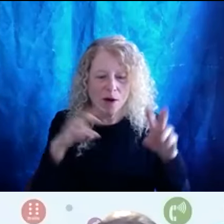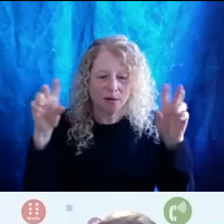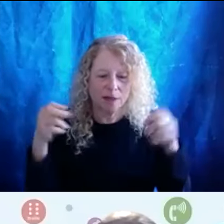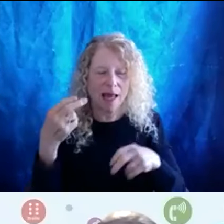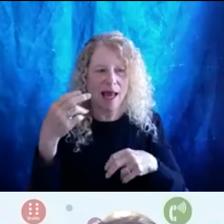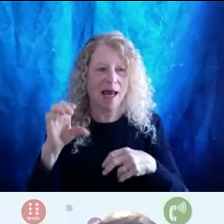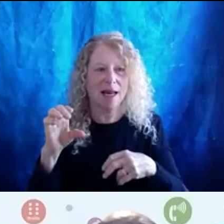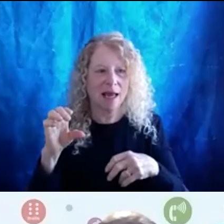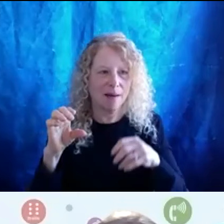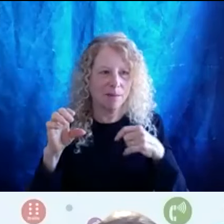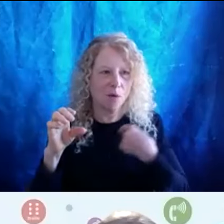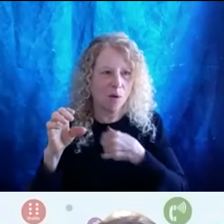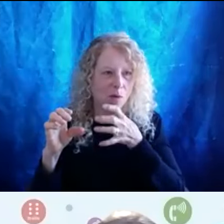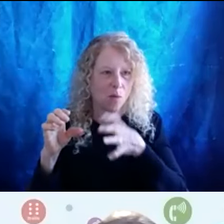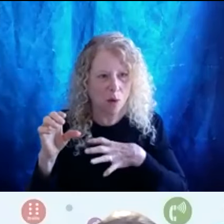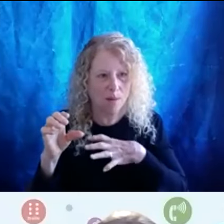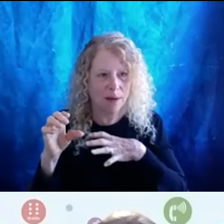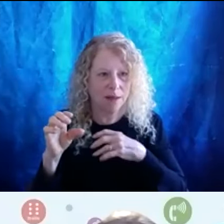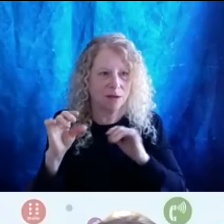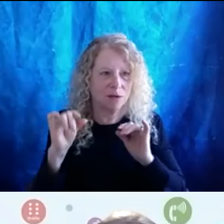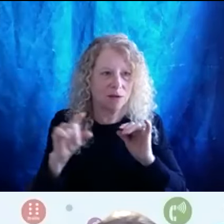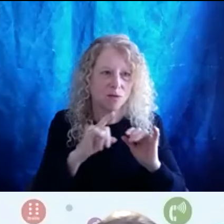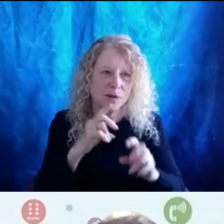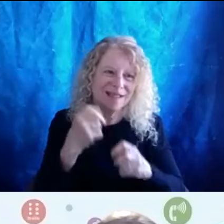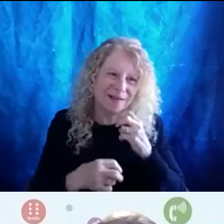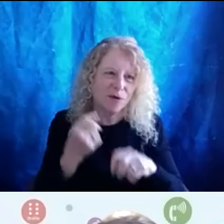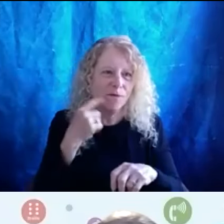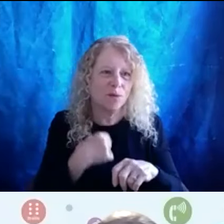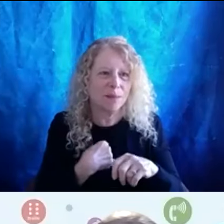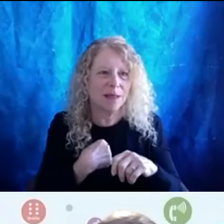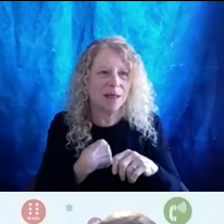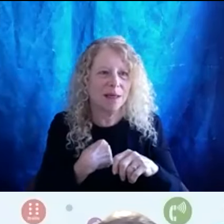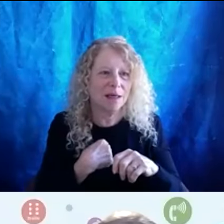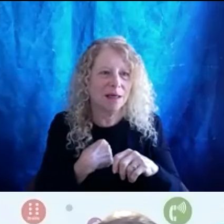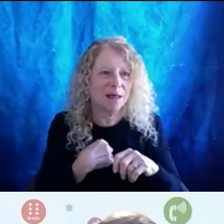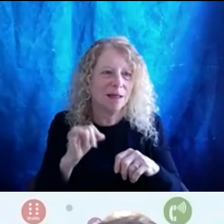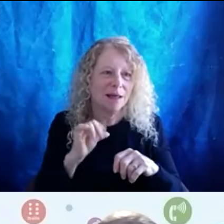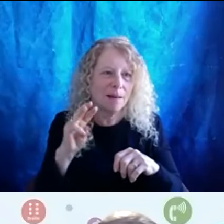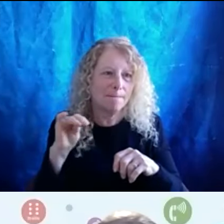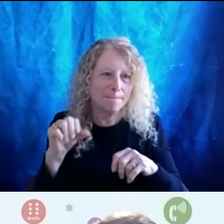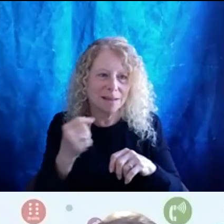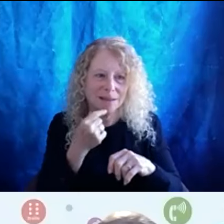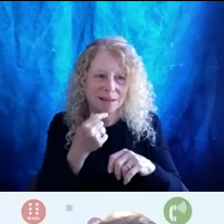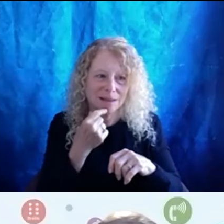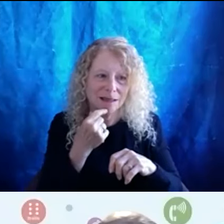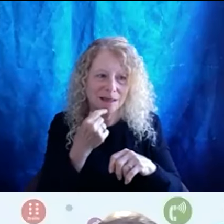So it is really hard for me to like, you know, like what Missy said for us, like say is am I in the right space?